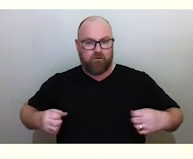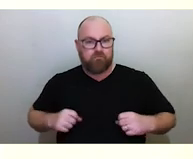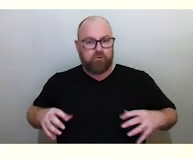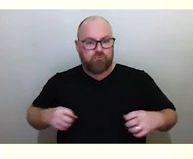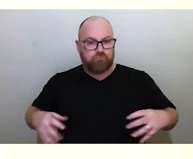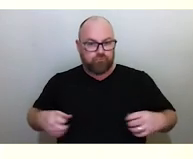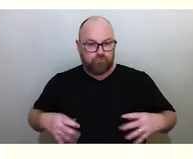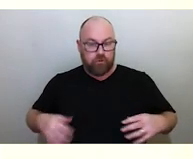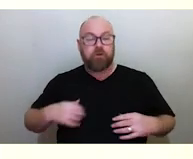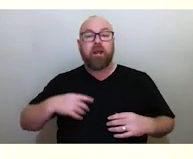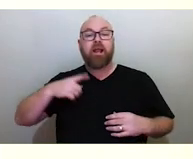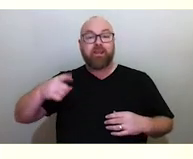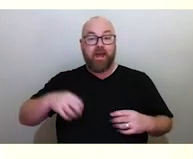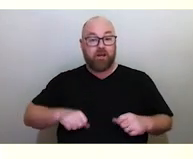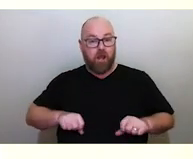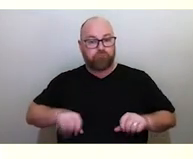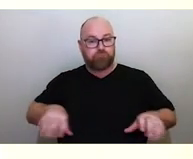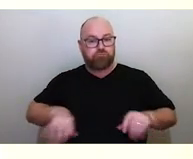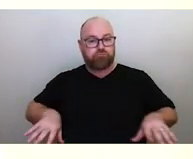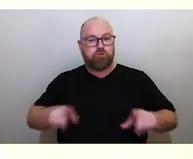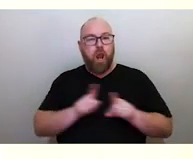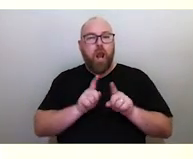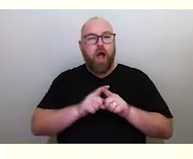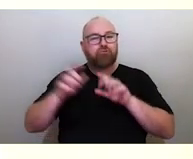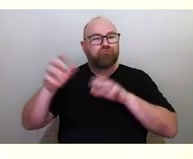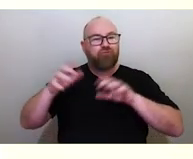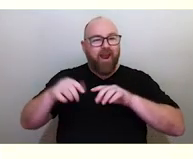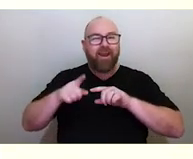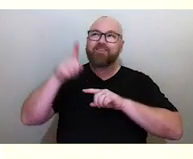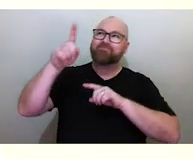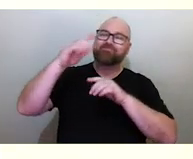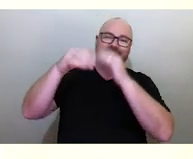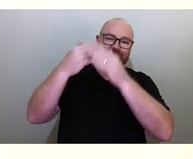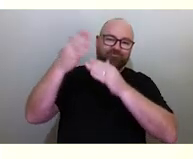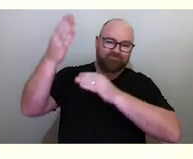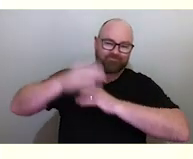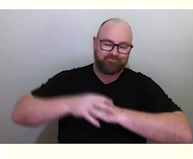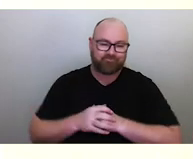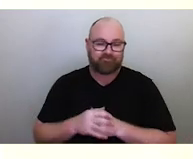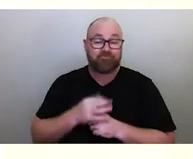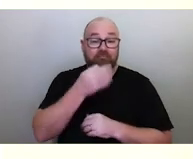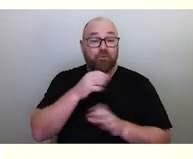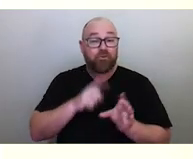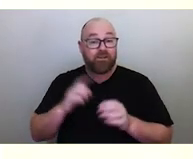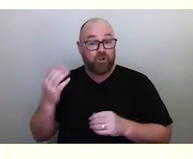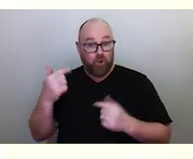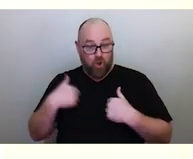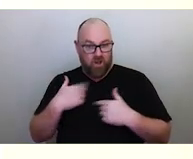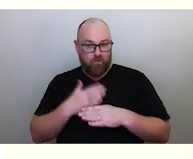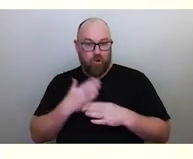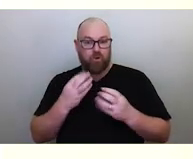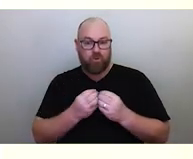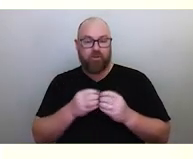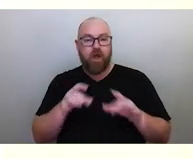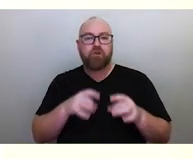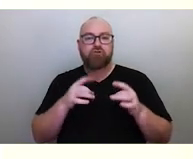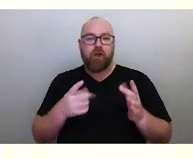and falls as seasonal rain. A couple of years ago, I was working with the Australian Royal Mint,